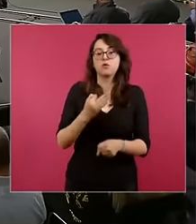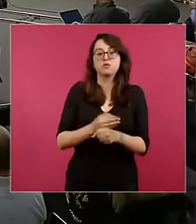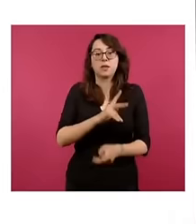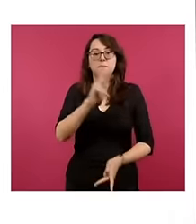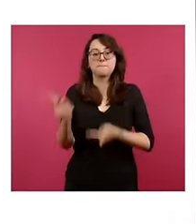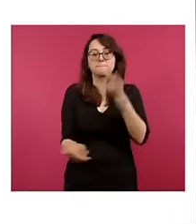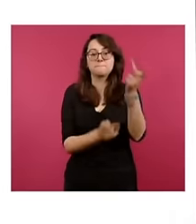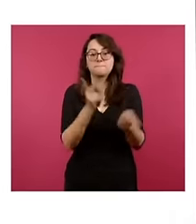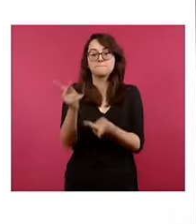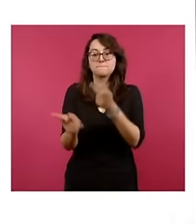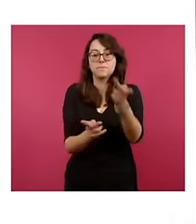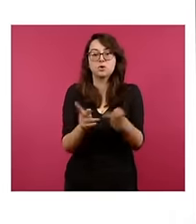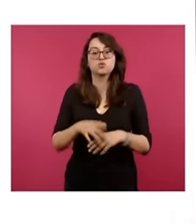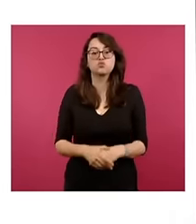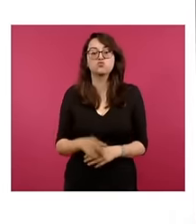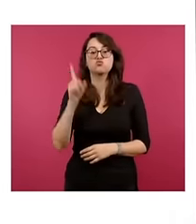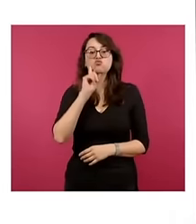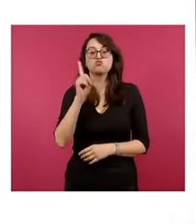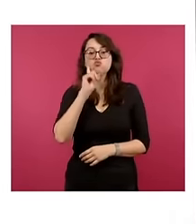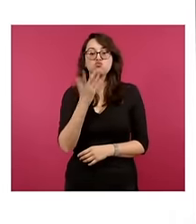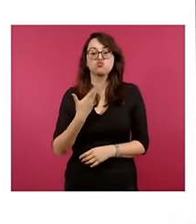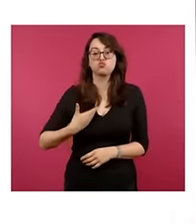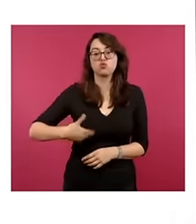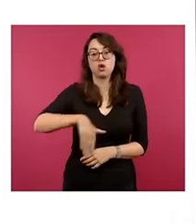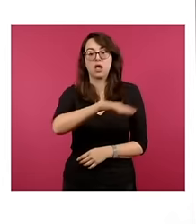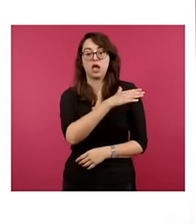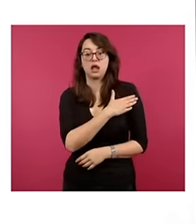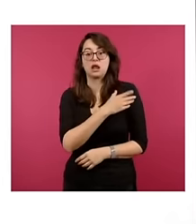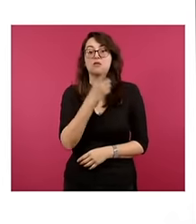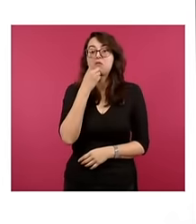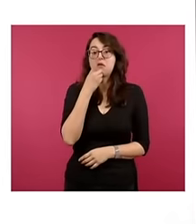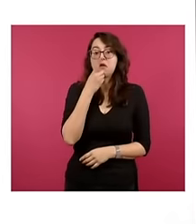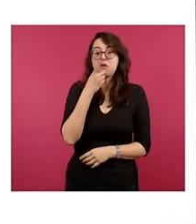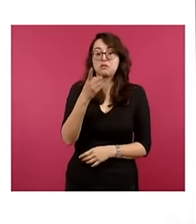that she had made a million-dollar investment in the subway. Do you agree with this or are you